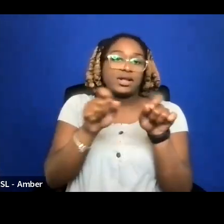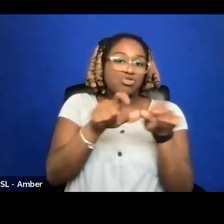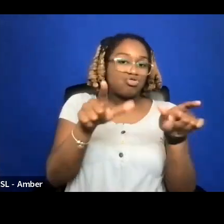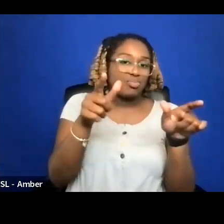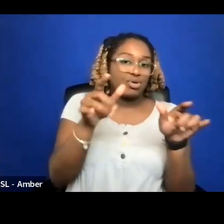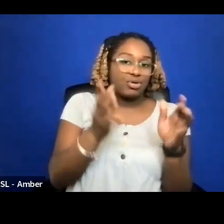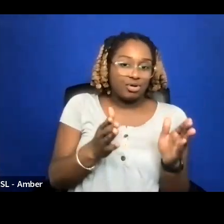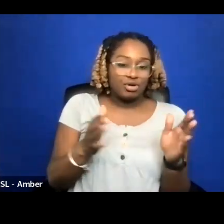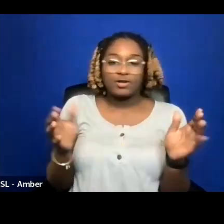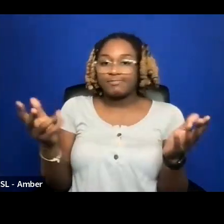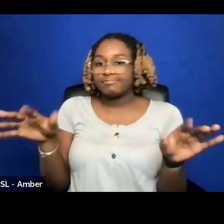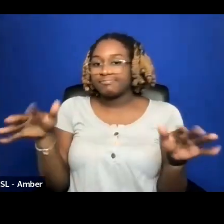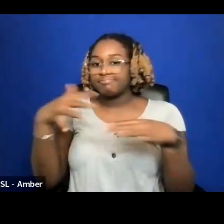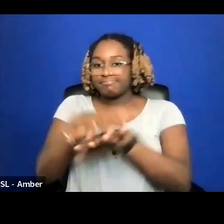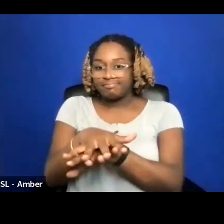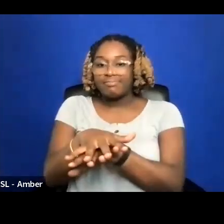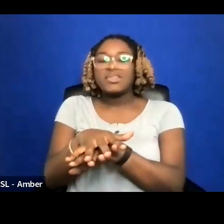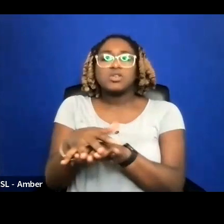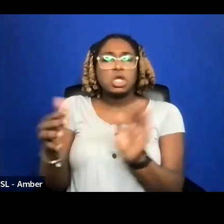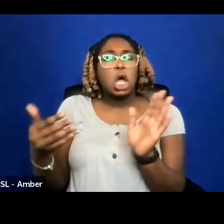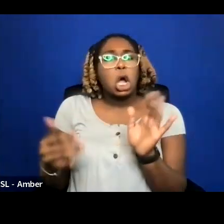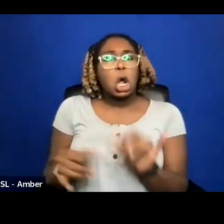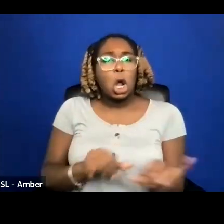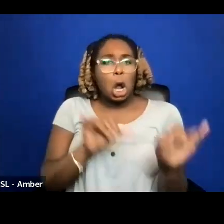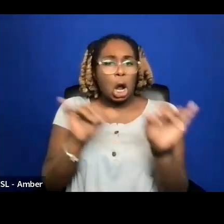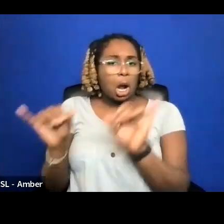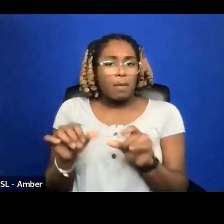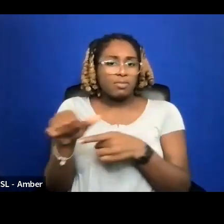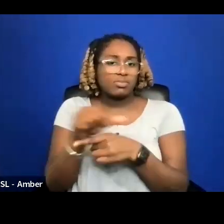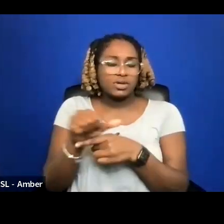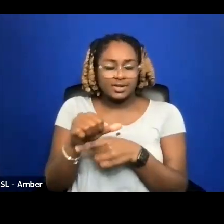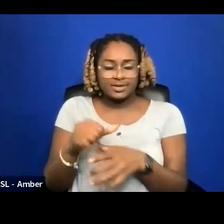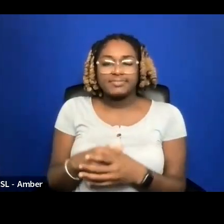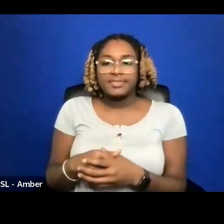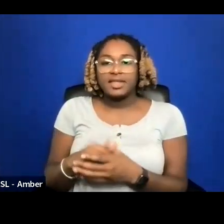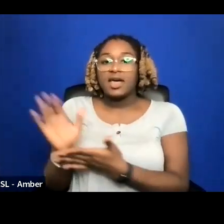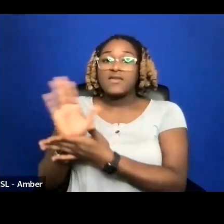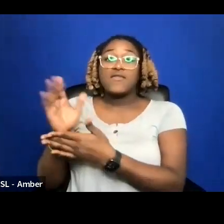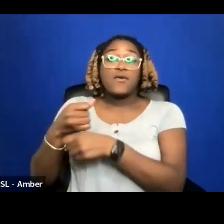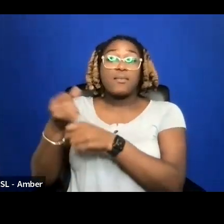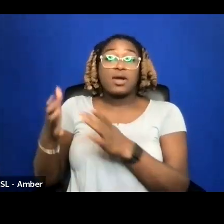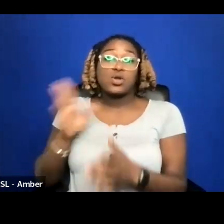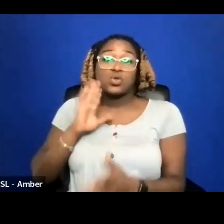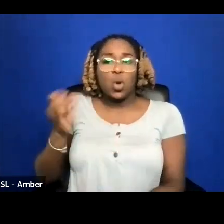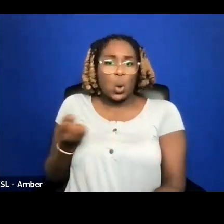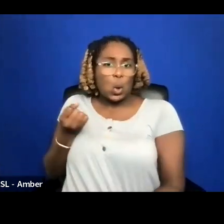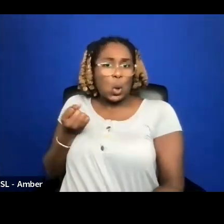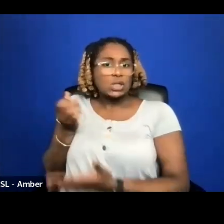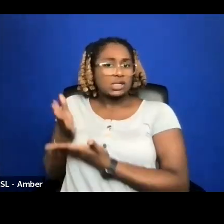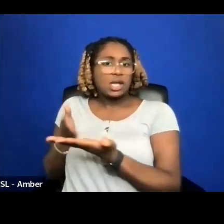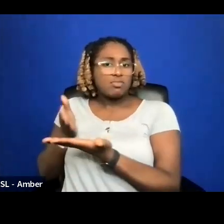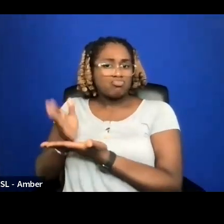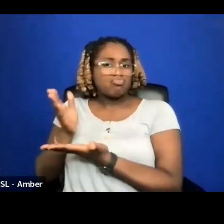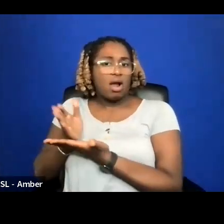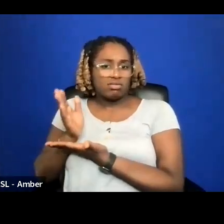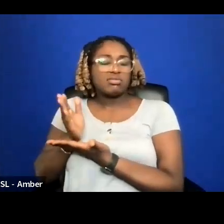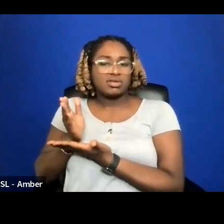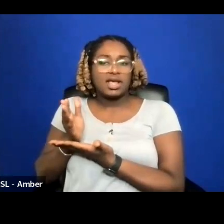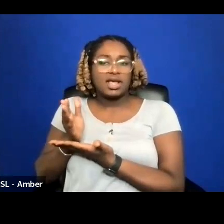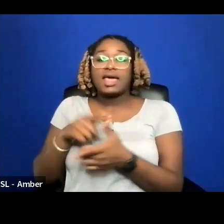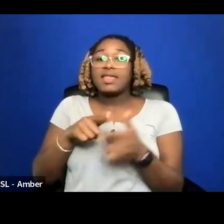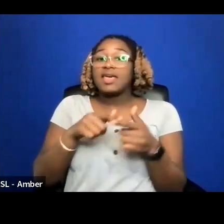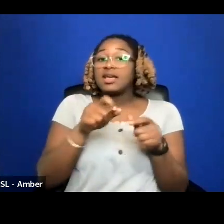FILM MAKERS WILL HOLD BACK SOME RIGHTS THAT THEY CAN DO WELL WITH AND USE A DISTRIBUTOR FOR A